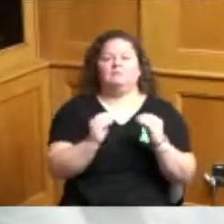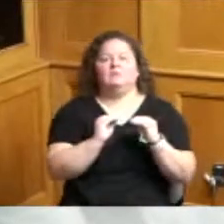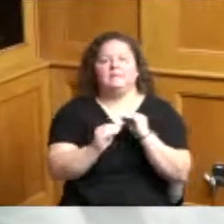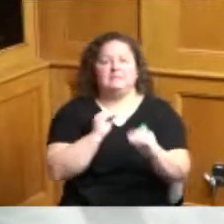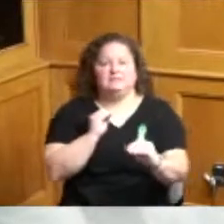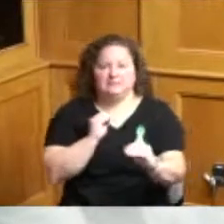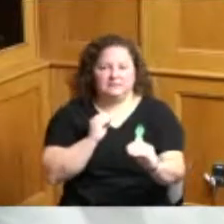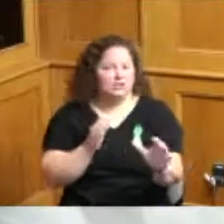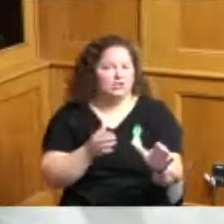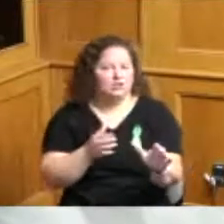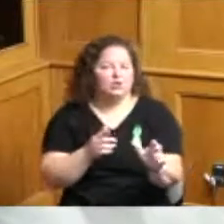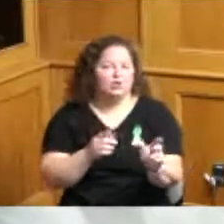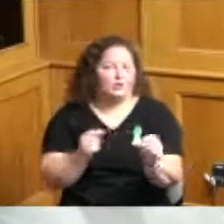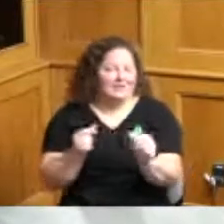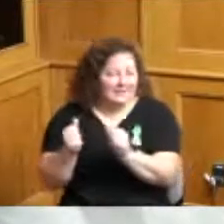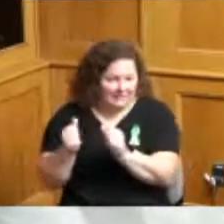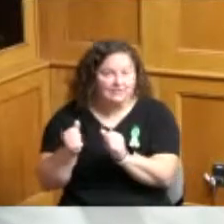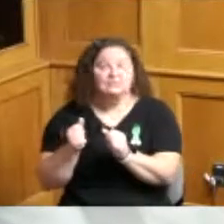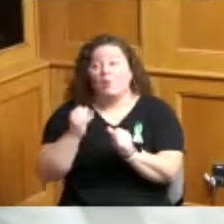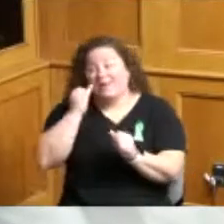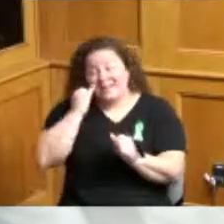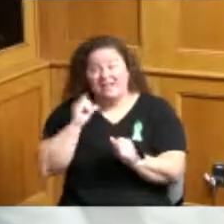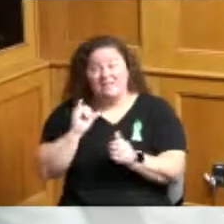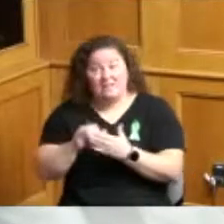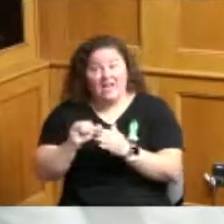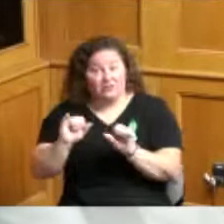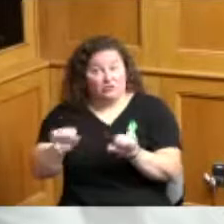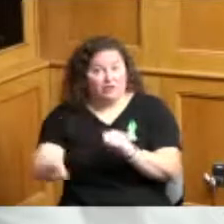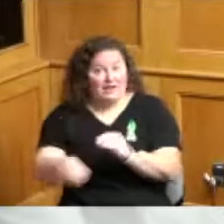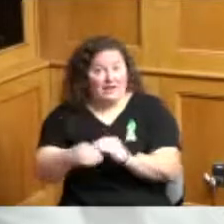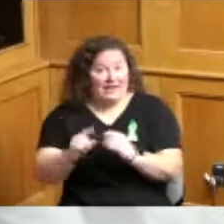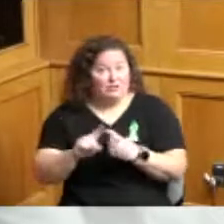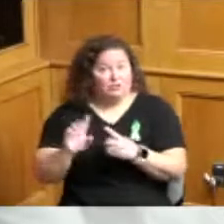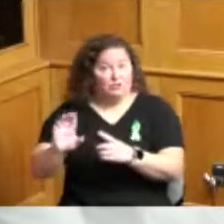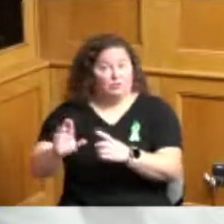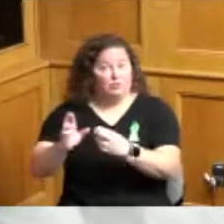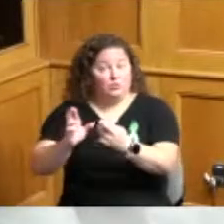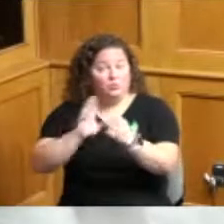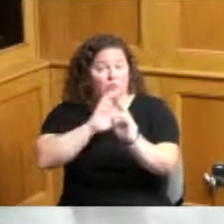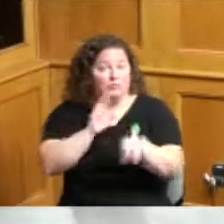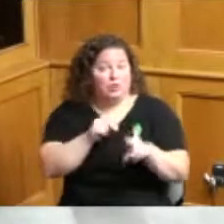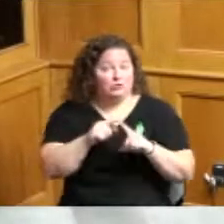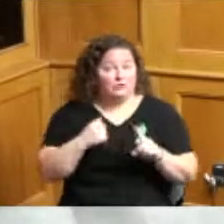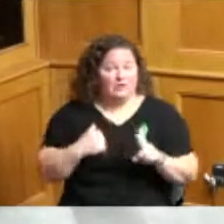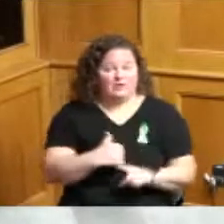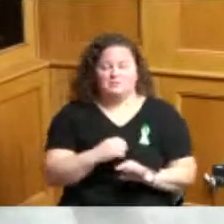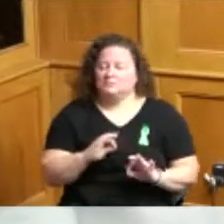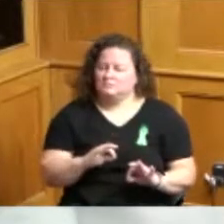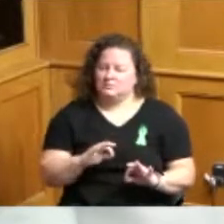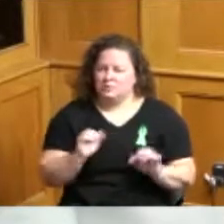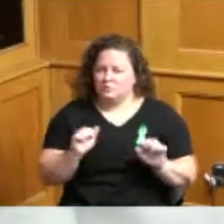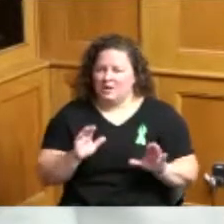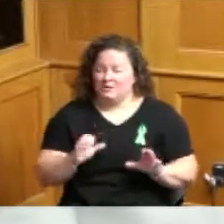report to us that would be helpful but I just think it's a fantastic day for senior citizens